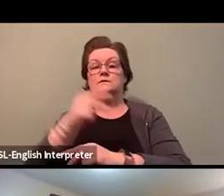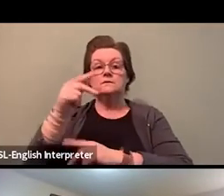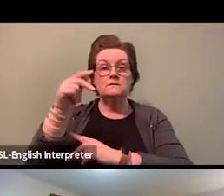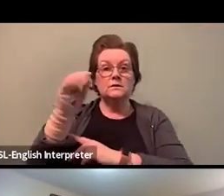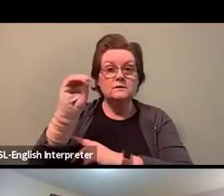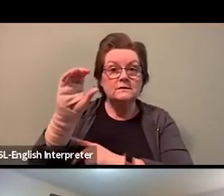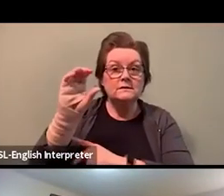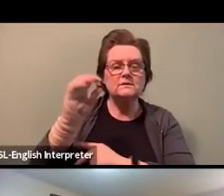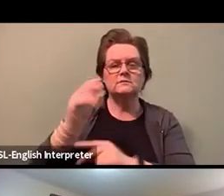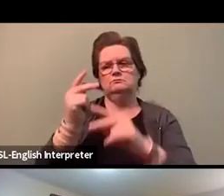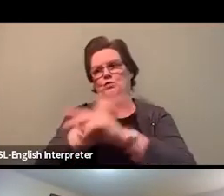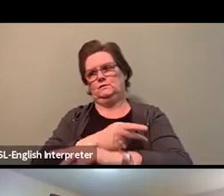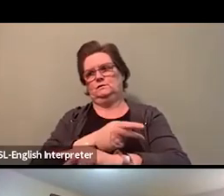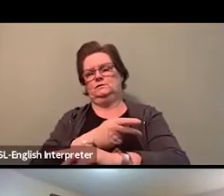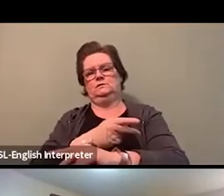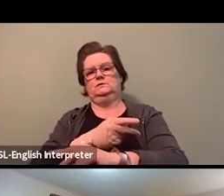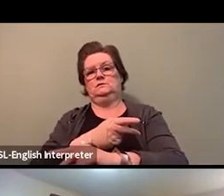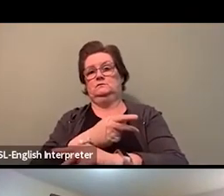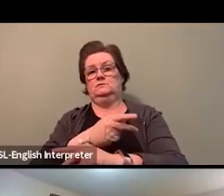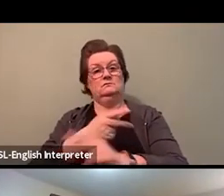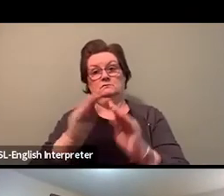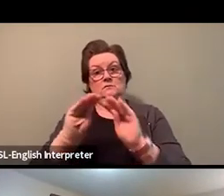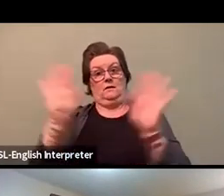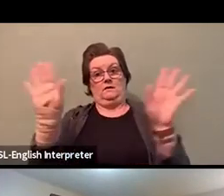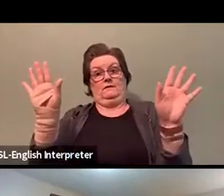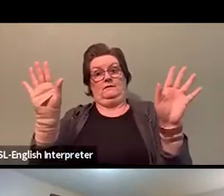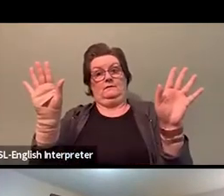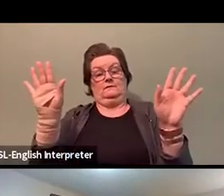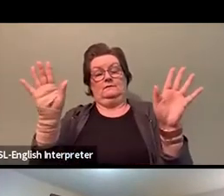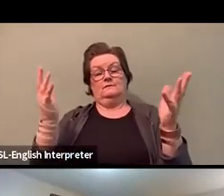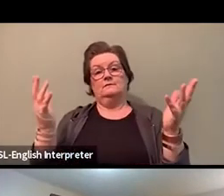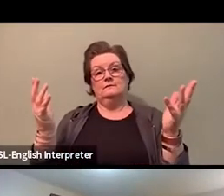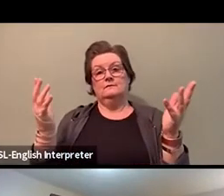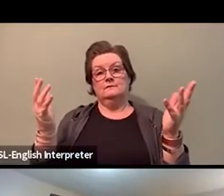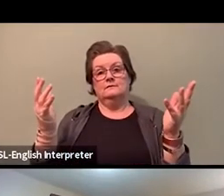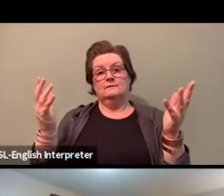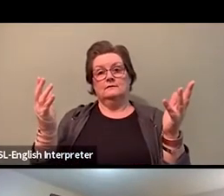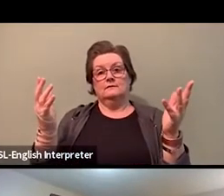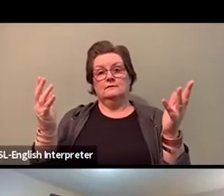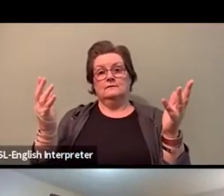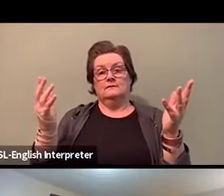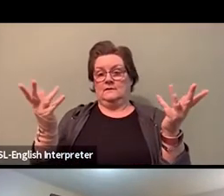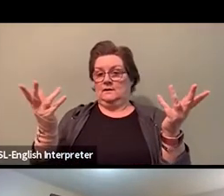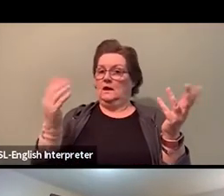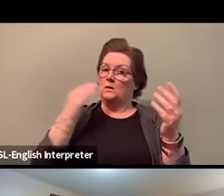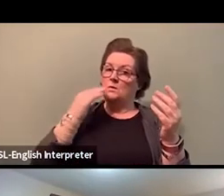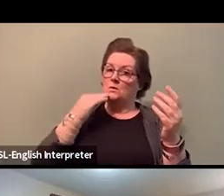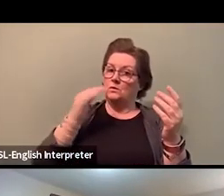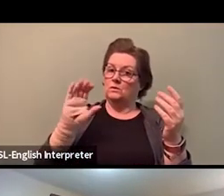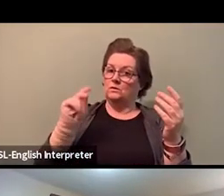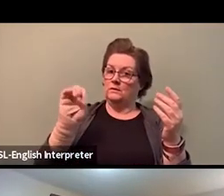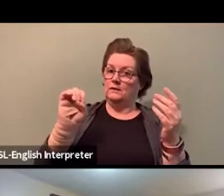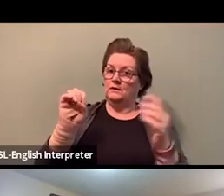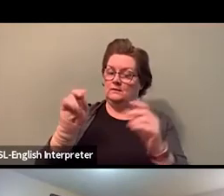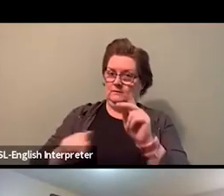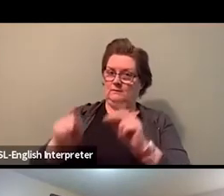So in my opinion, and I'm certain, you know, our friends at CUPE share the same opinion here.